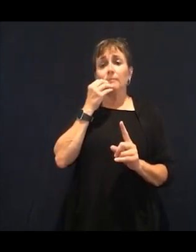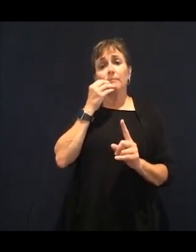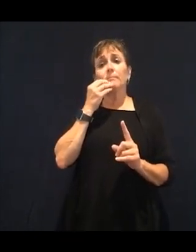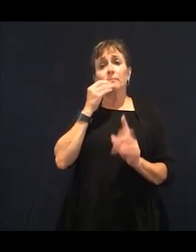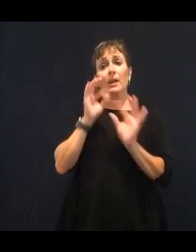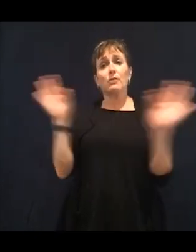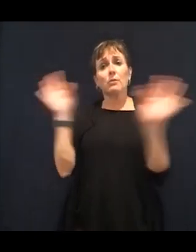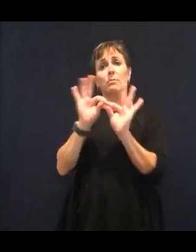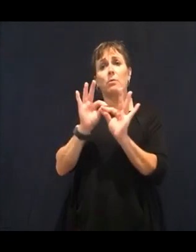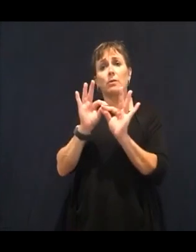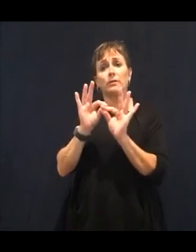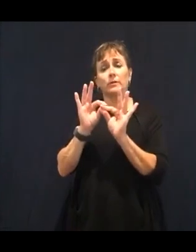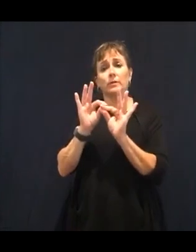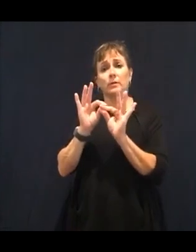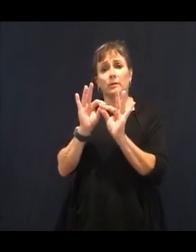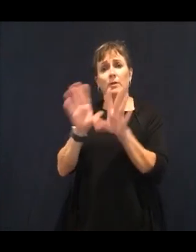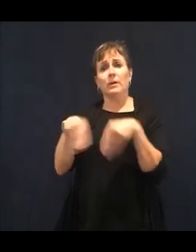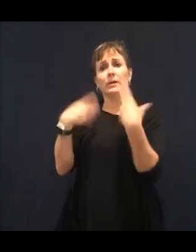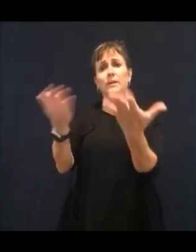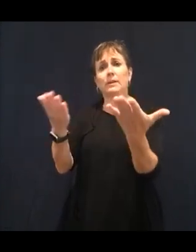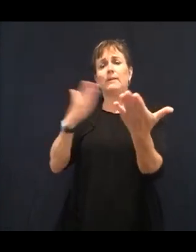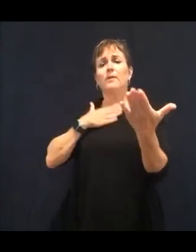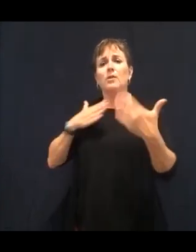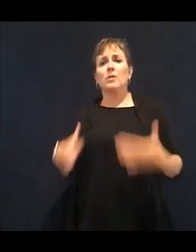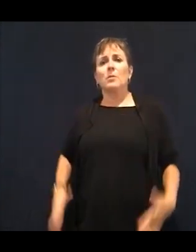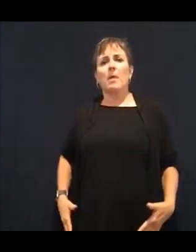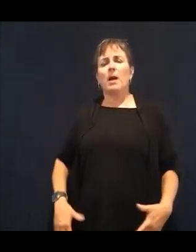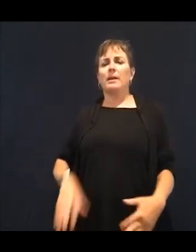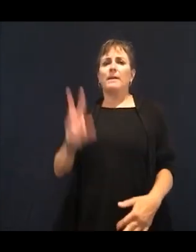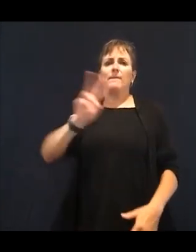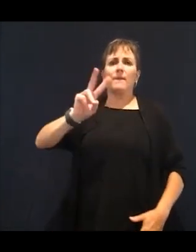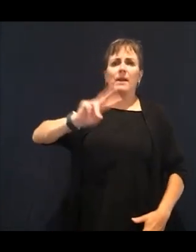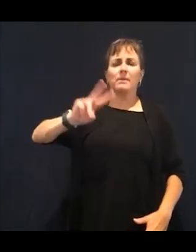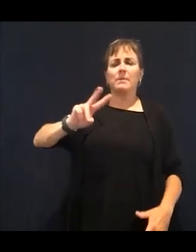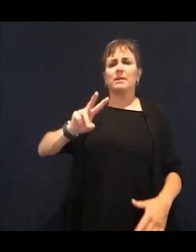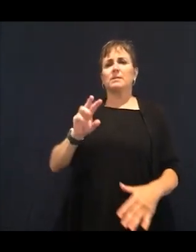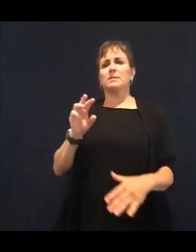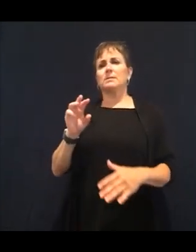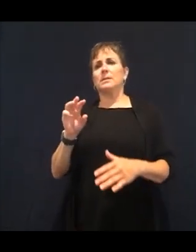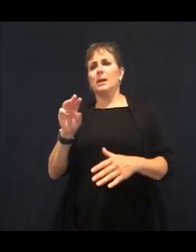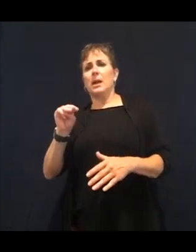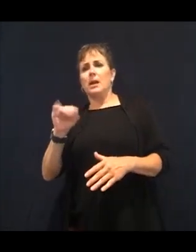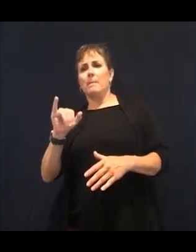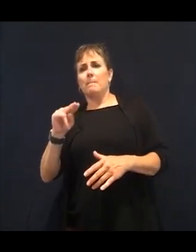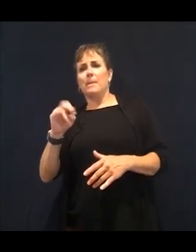to have healthy vision and healthy cells in our body.